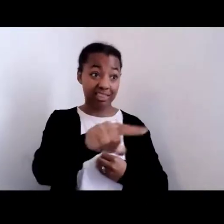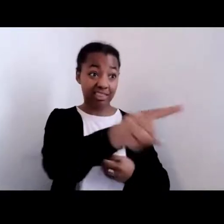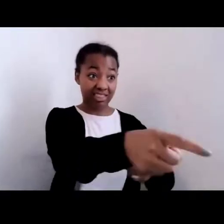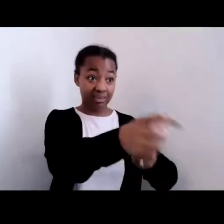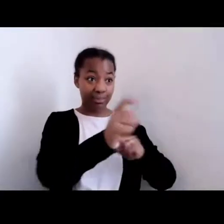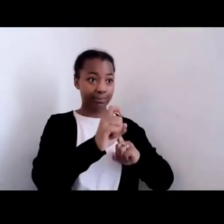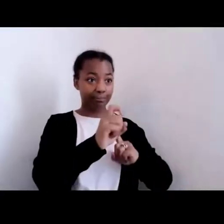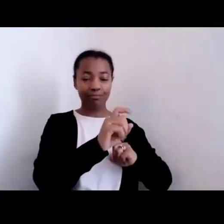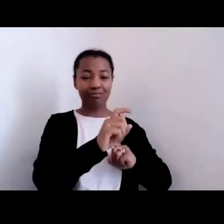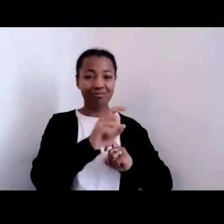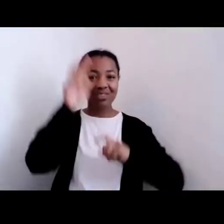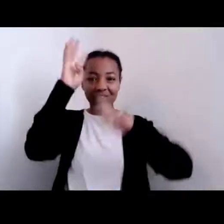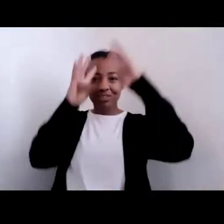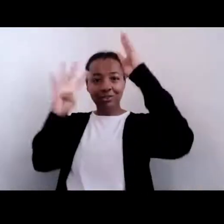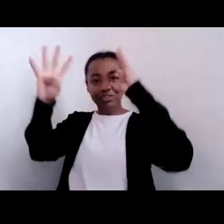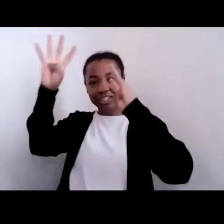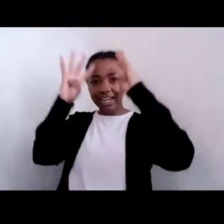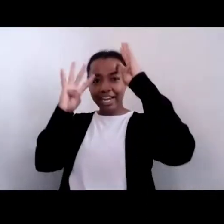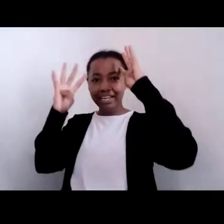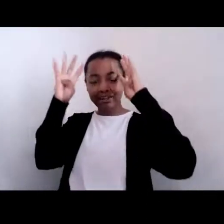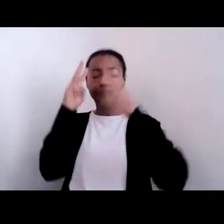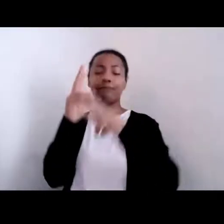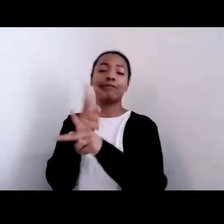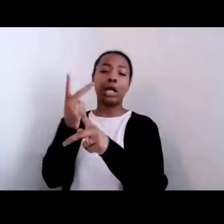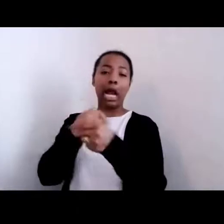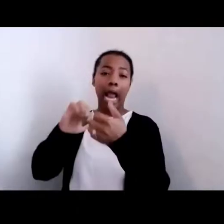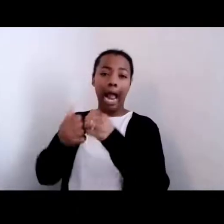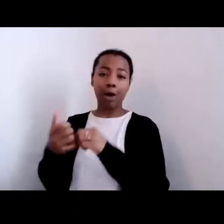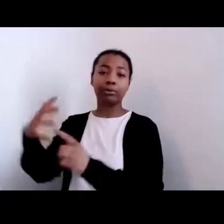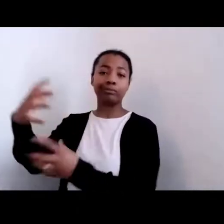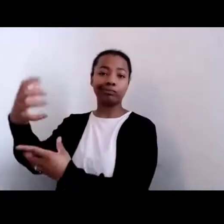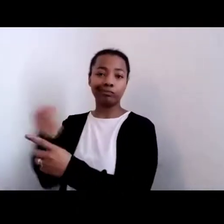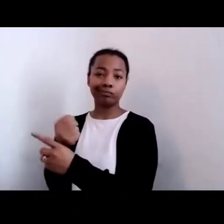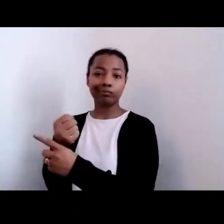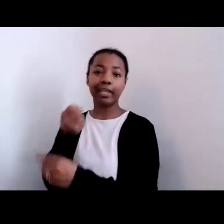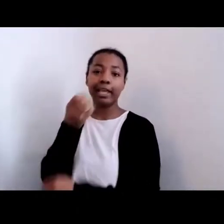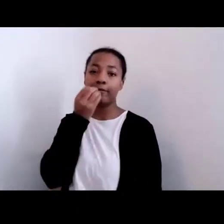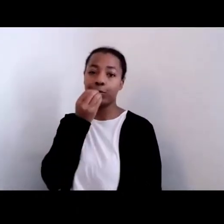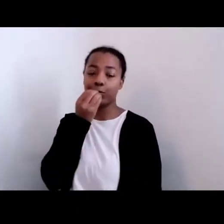One quote from my colleague, Fred Opie, in his work on